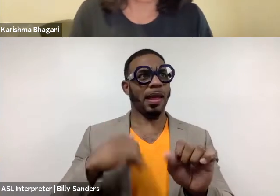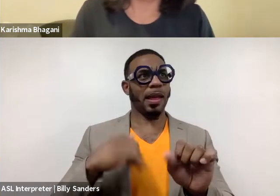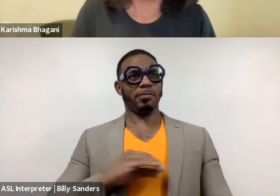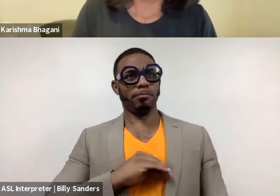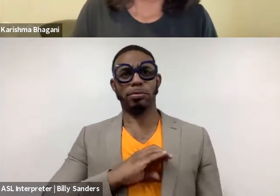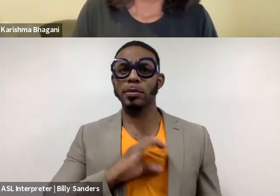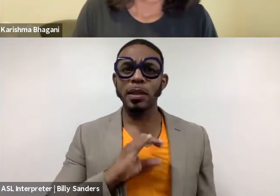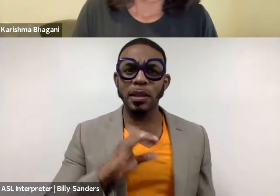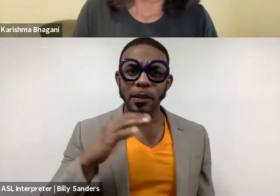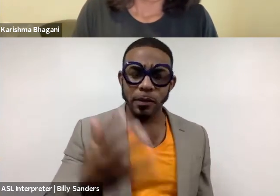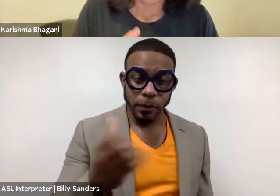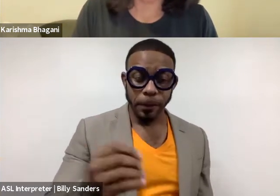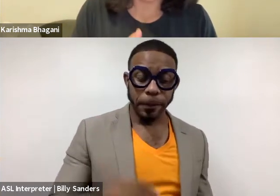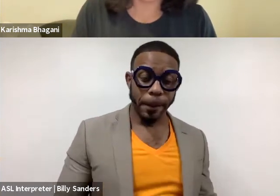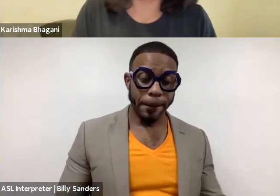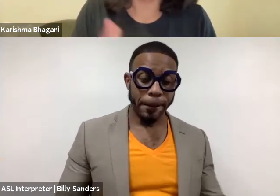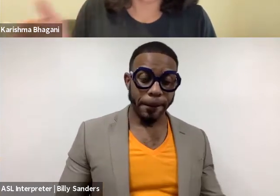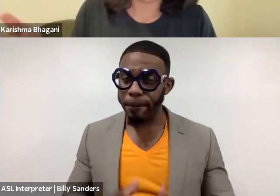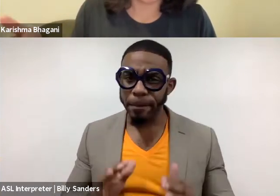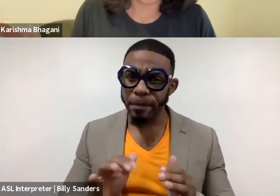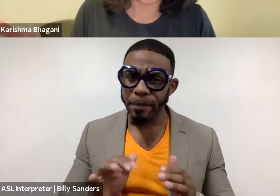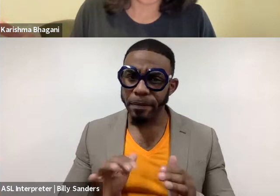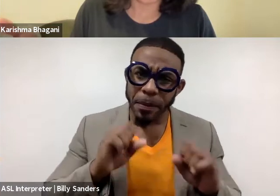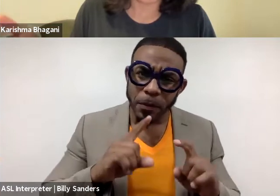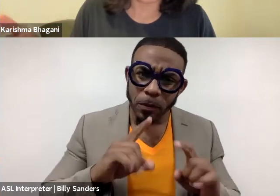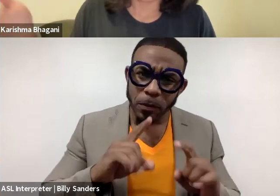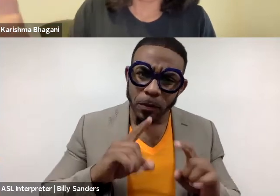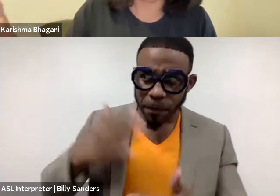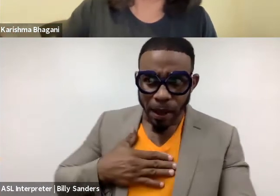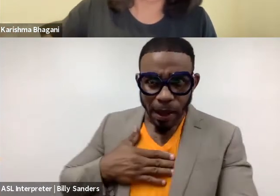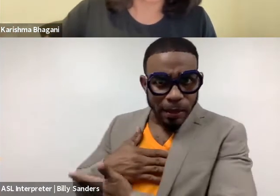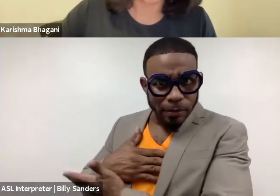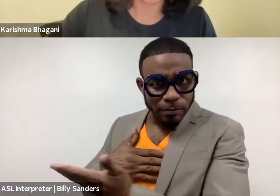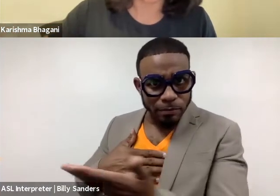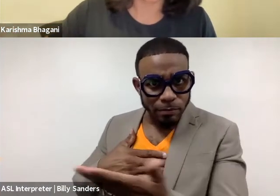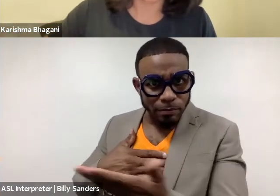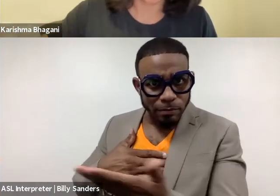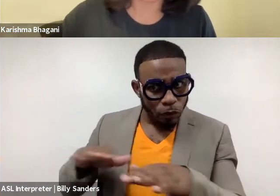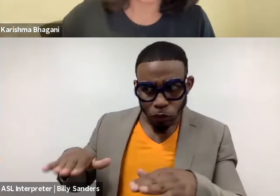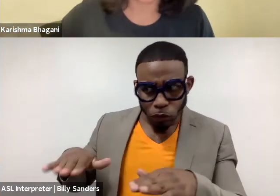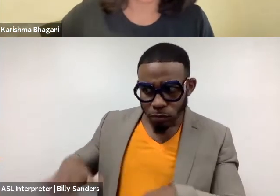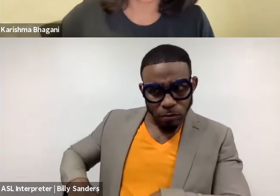And how am I going to do that for my grandchildren's age artists?